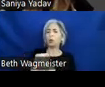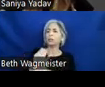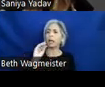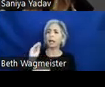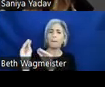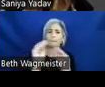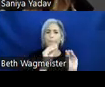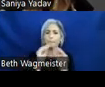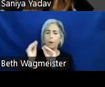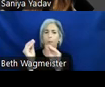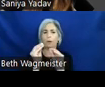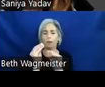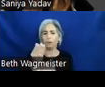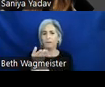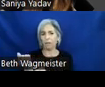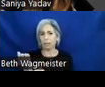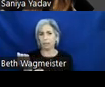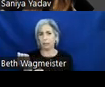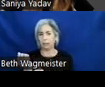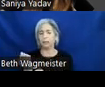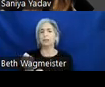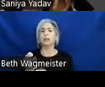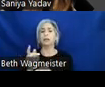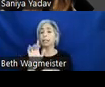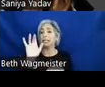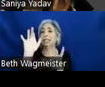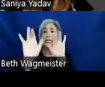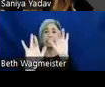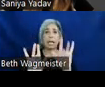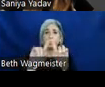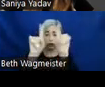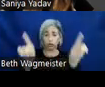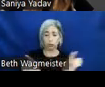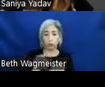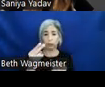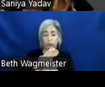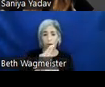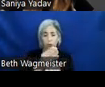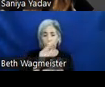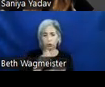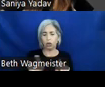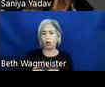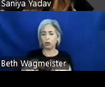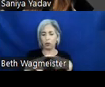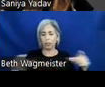large enough interaction elements for touchscreen users and designed with keyboard and switch